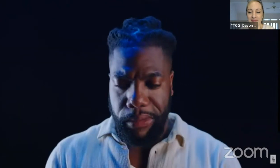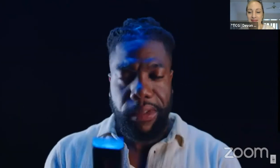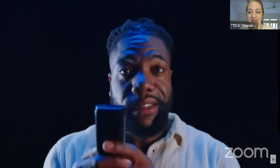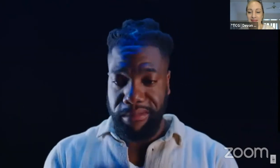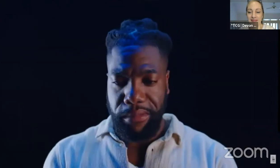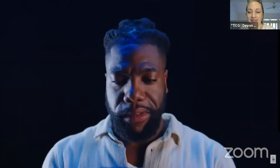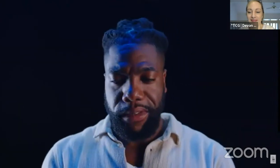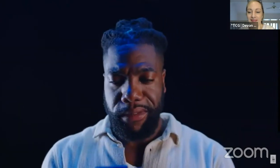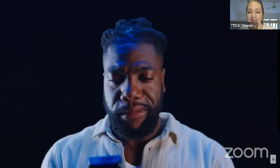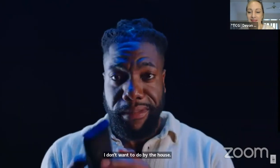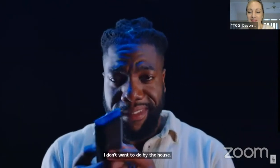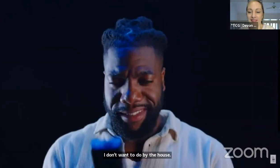Cut.